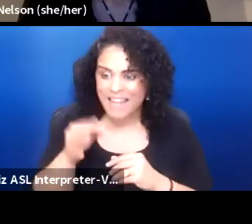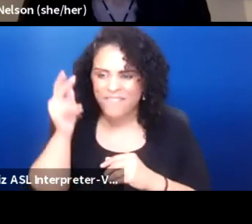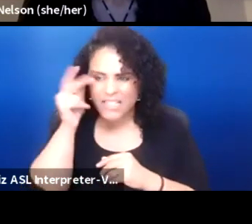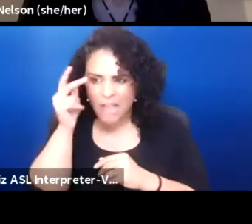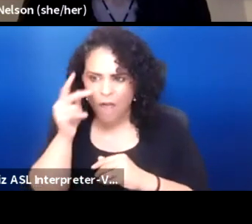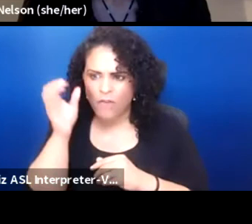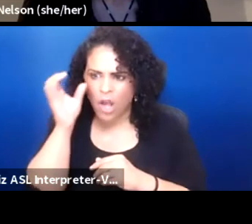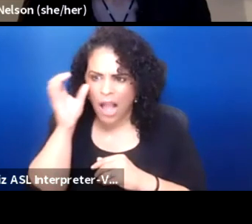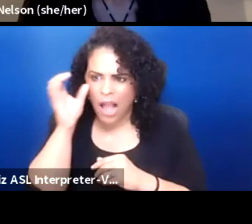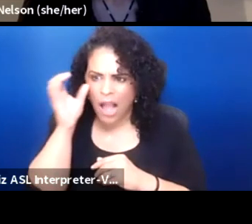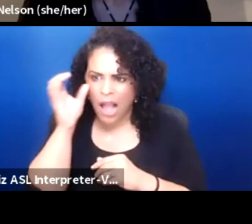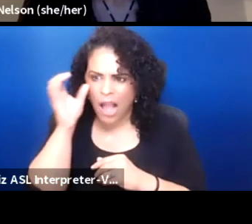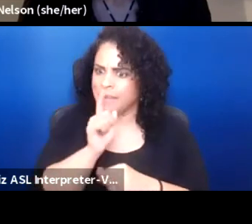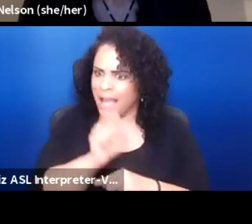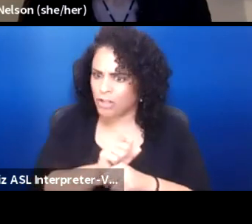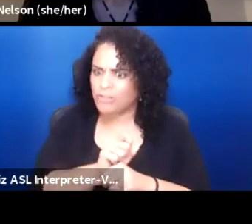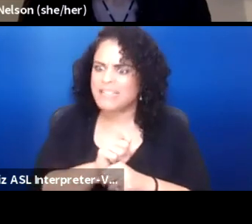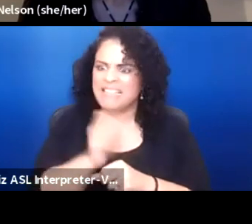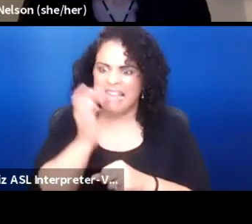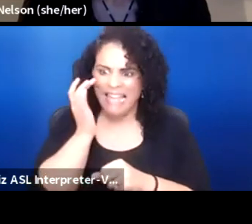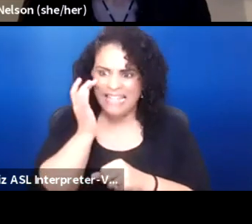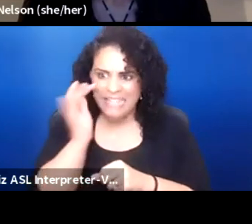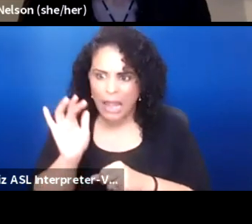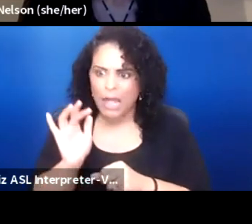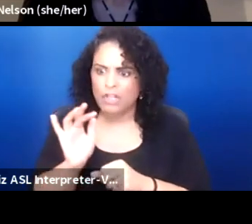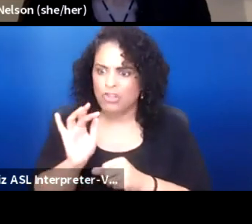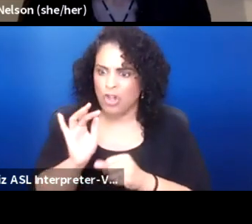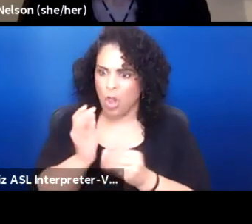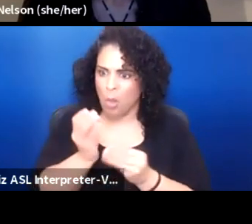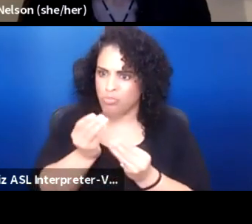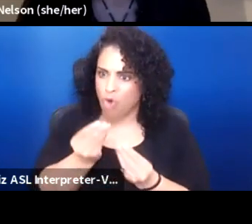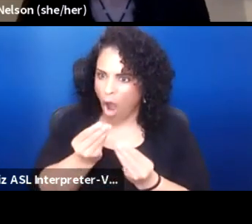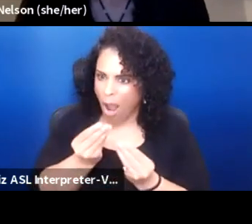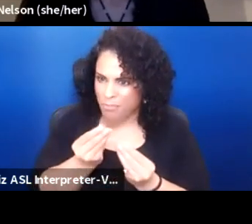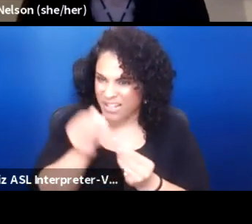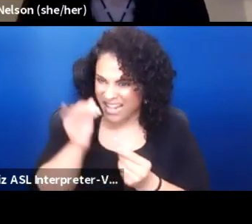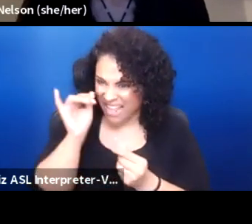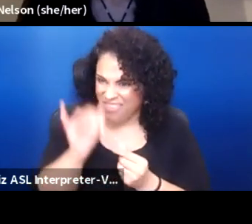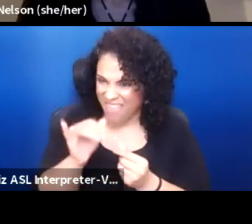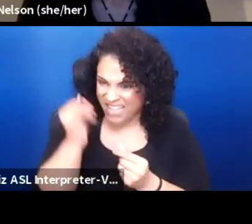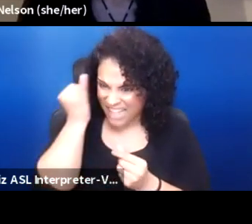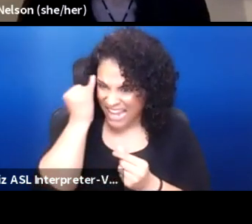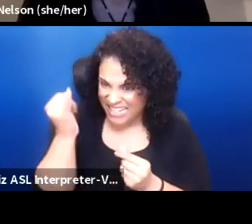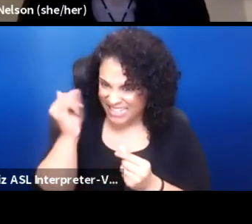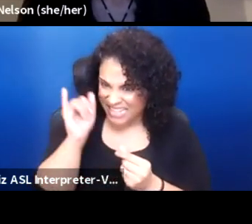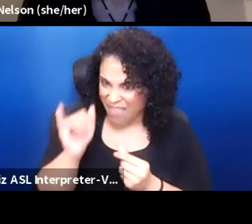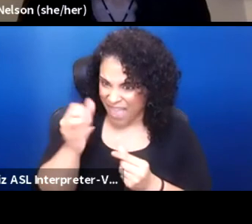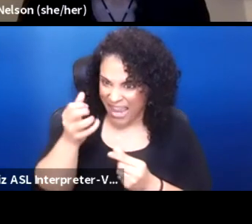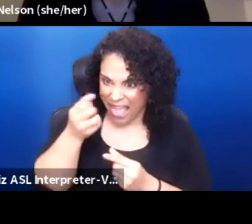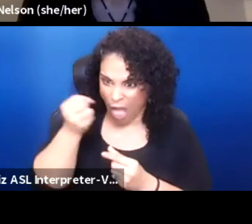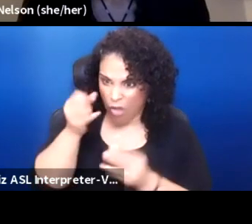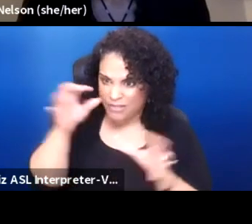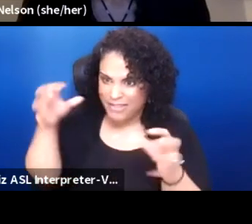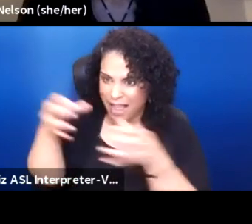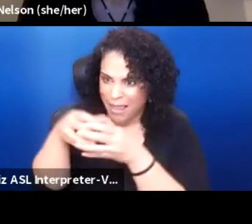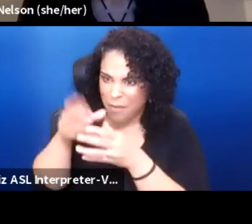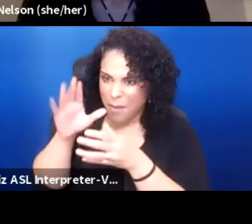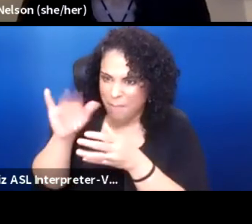are actually intellectual property. Those are ideas that are held collectively by tribes.